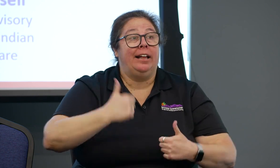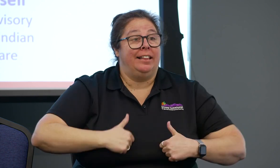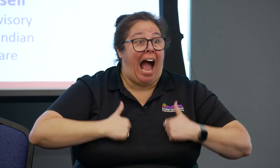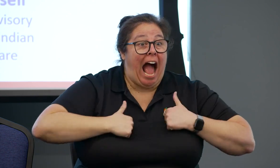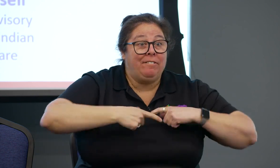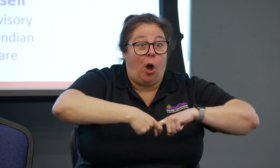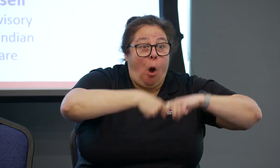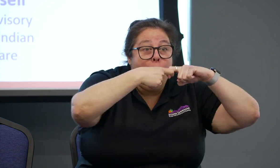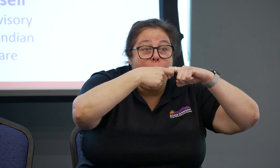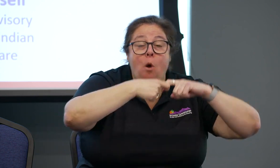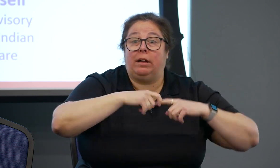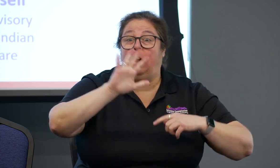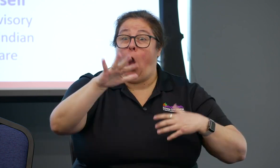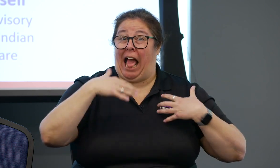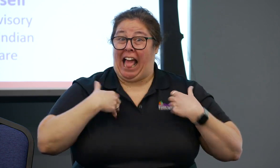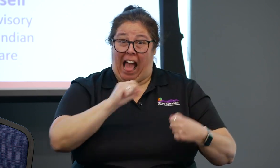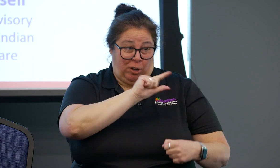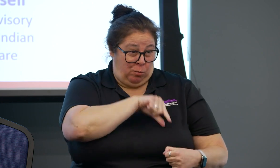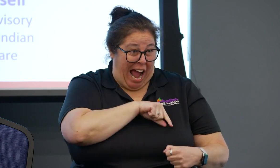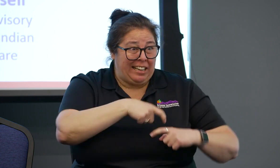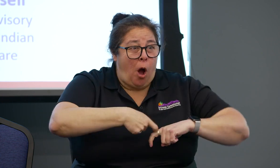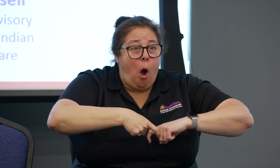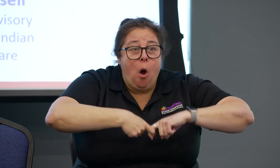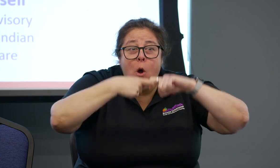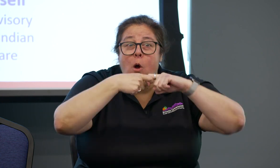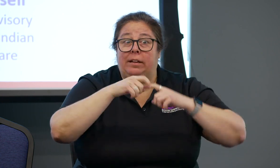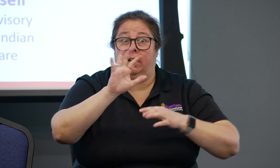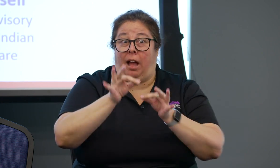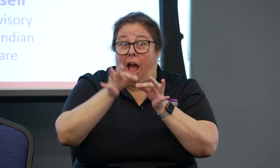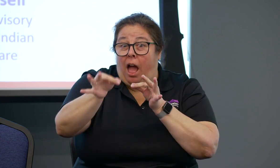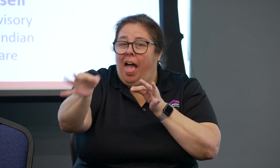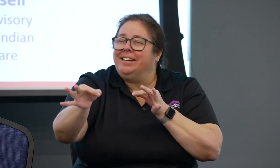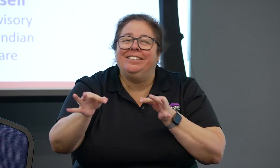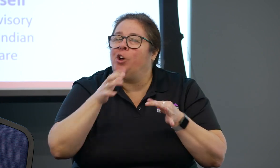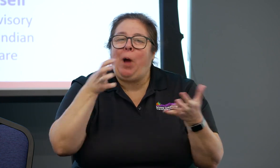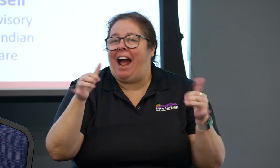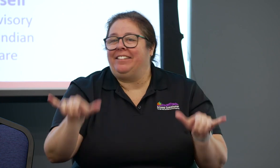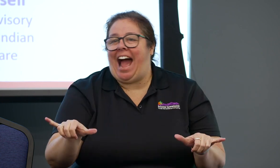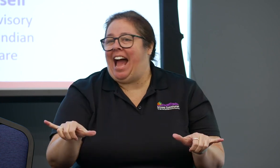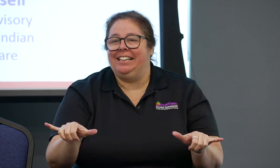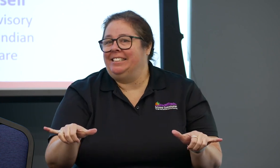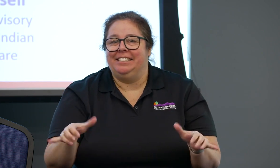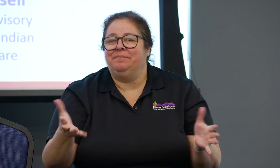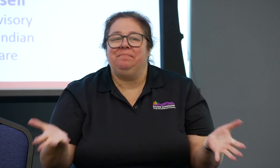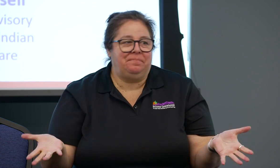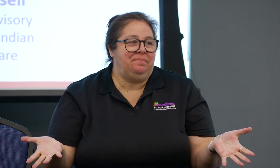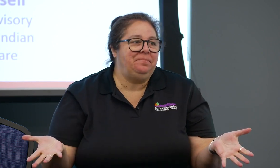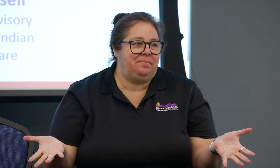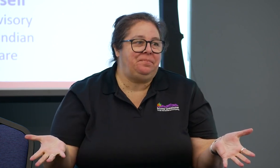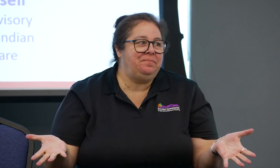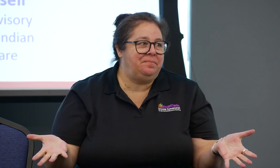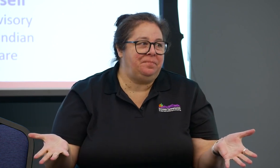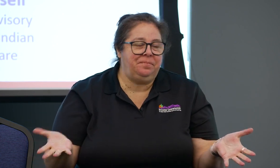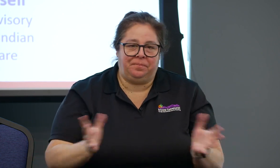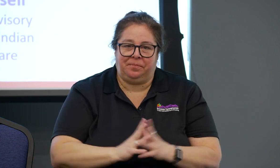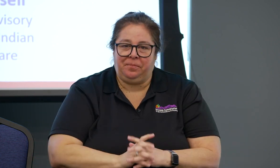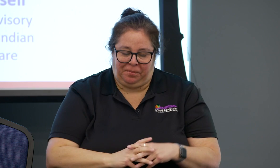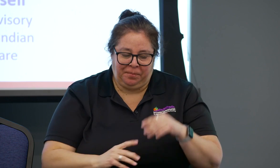while they called my name over and over again until they skipped my appointment. So what we don't want is Deaf people